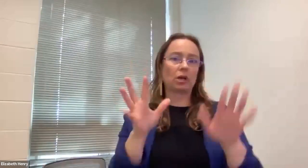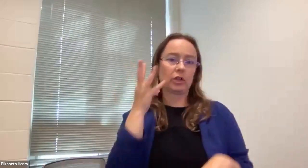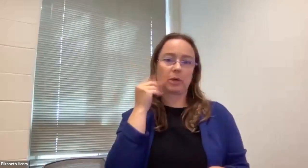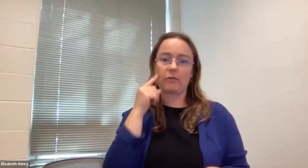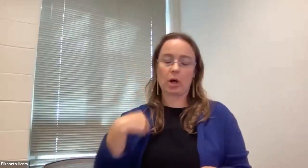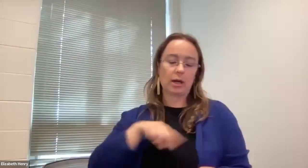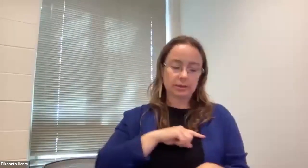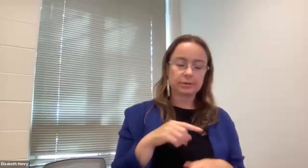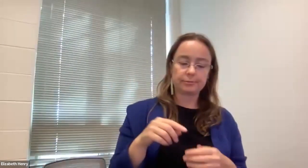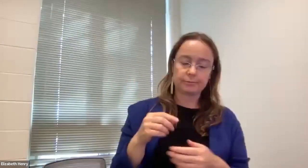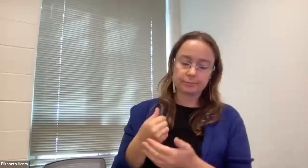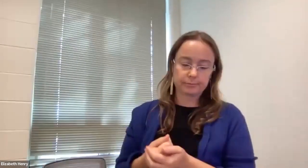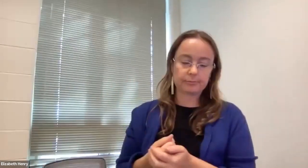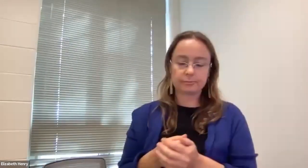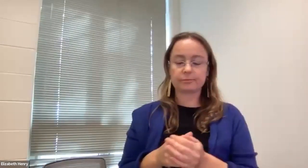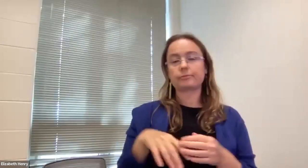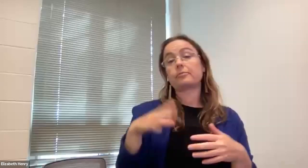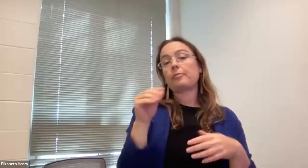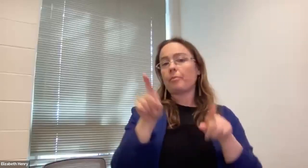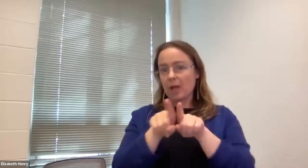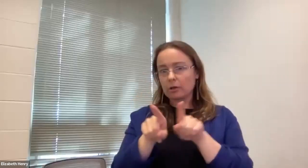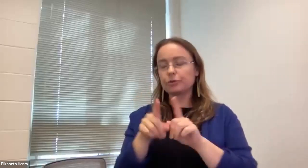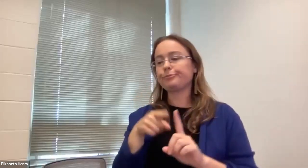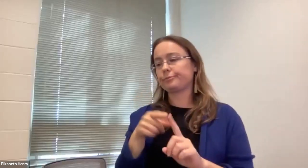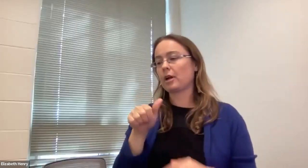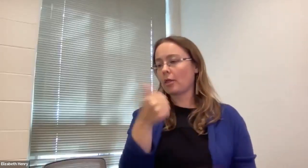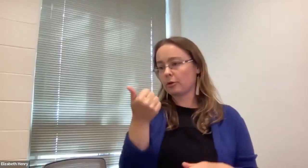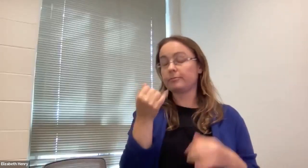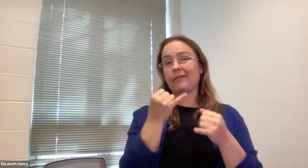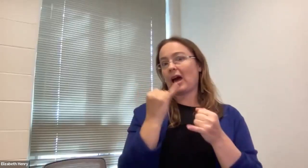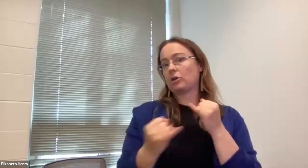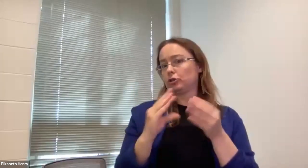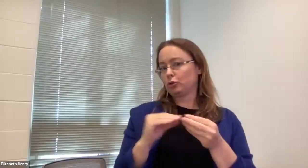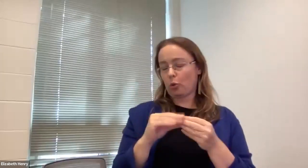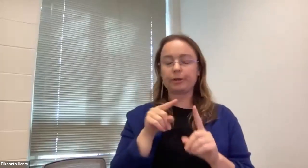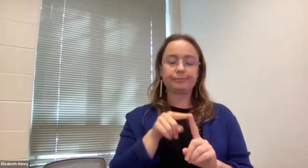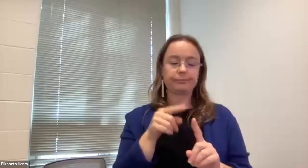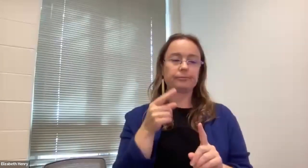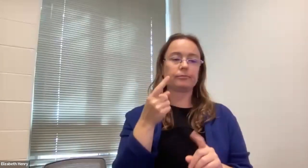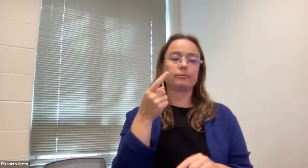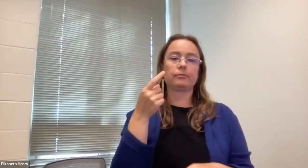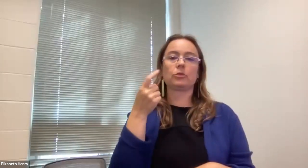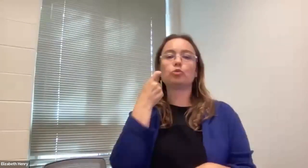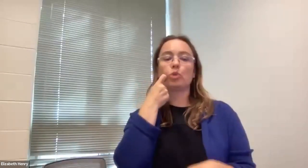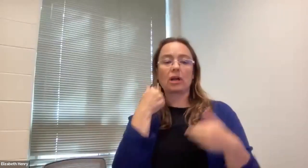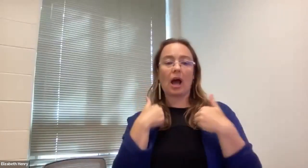Gustavo Navarrete (he/him/él): captions we are able to edit the captions to our preferences, So that was a great experience with them vendor. Gustavo Navarrete (he/him/él): And the last story I have.